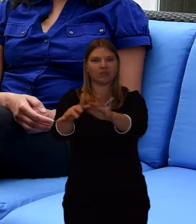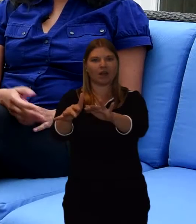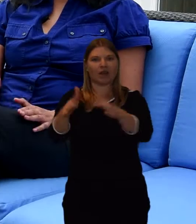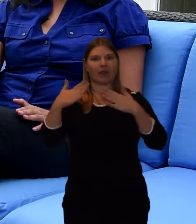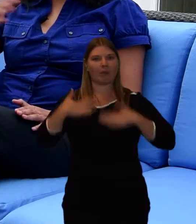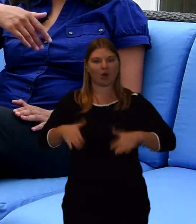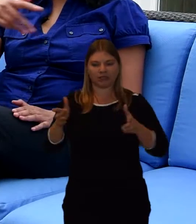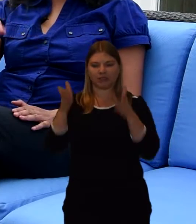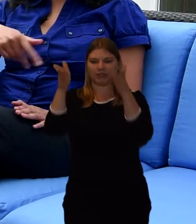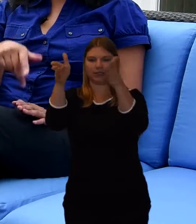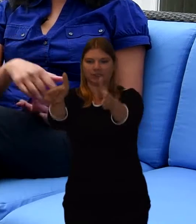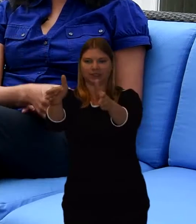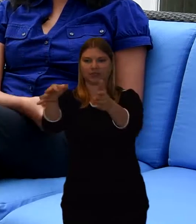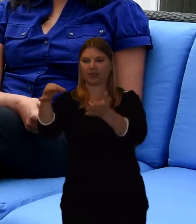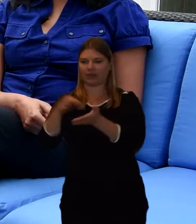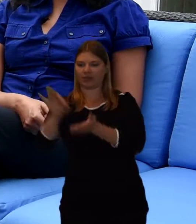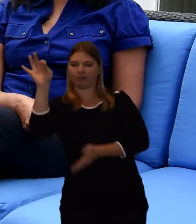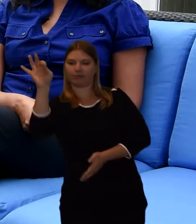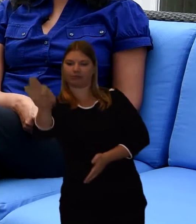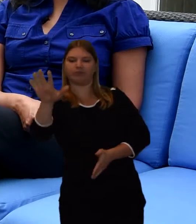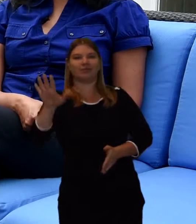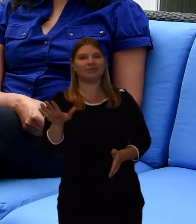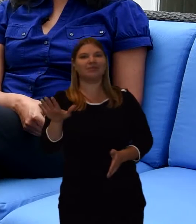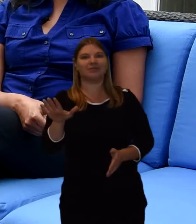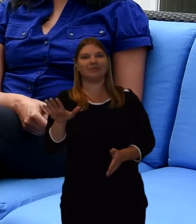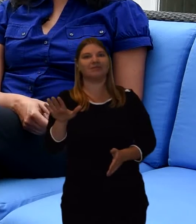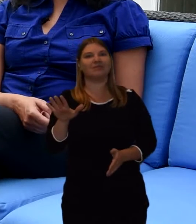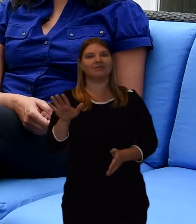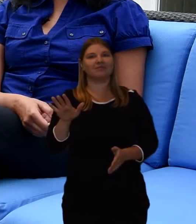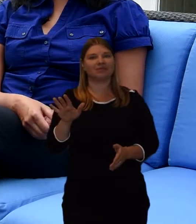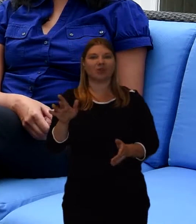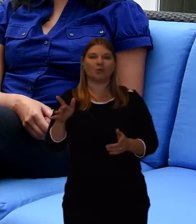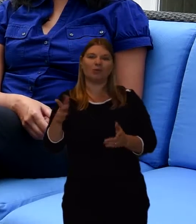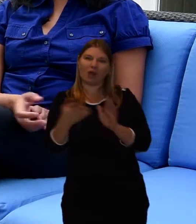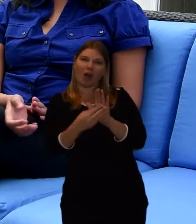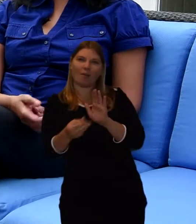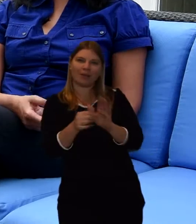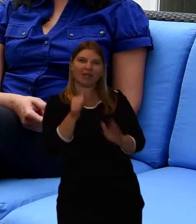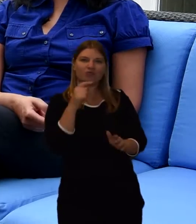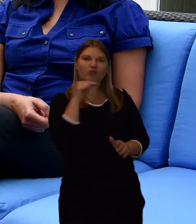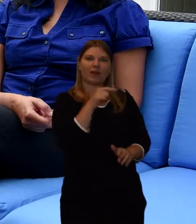with wood sticks etc. so he would actually ignite the fire there.